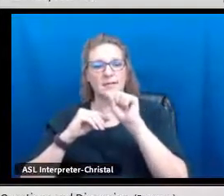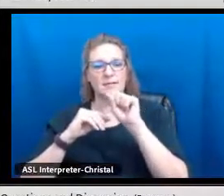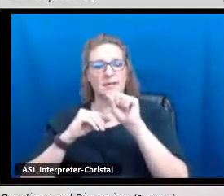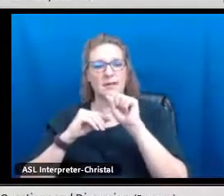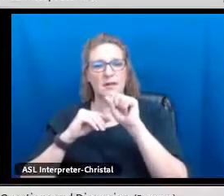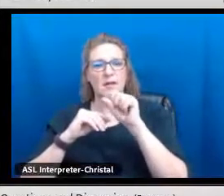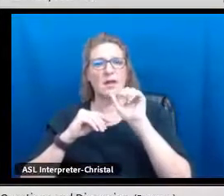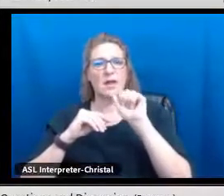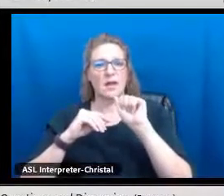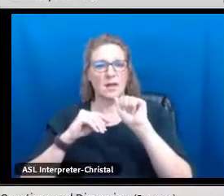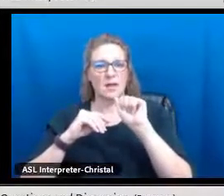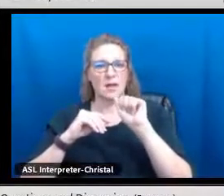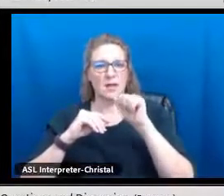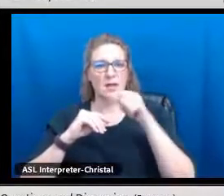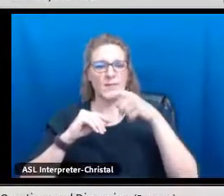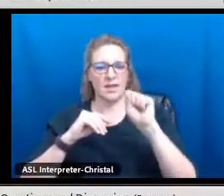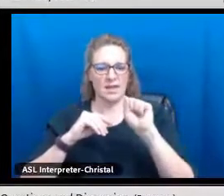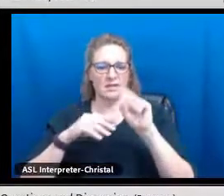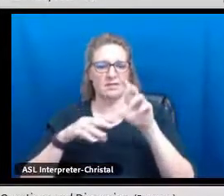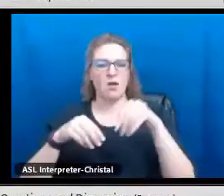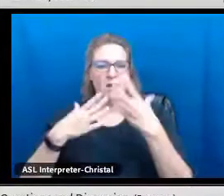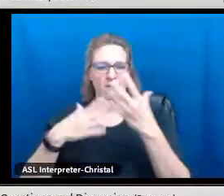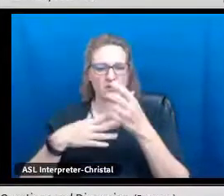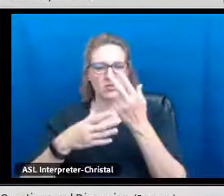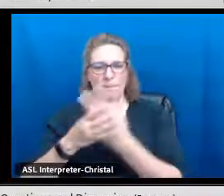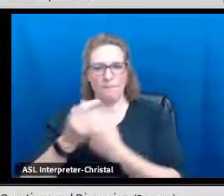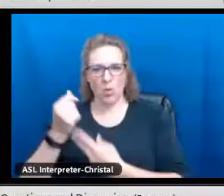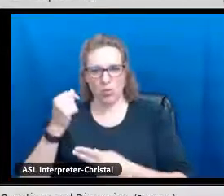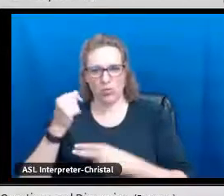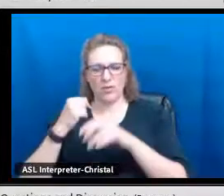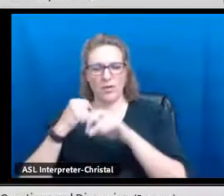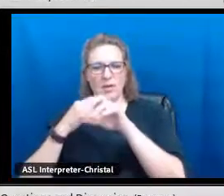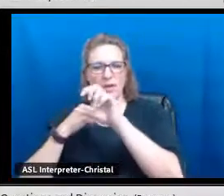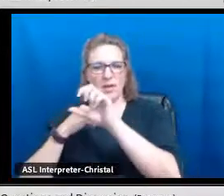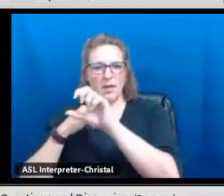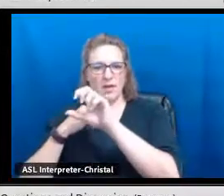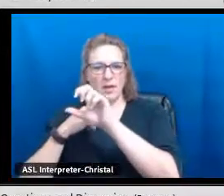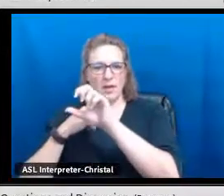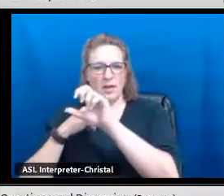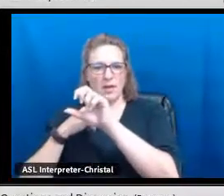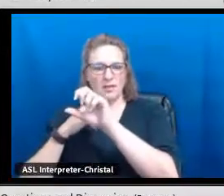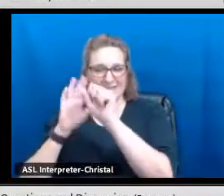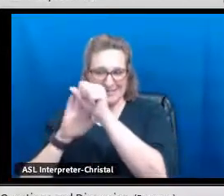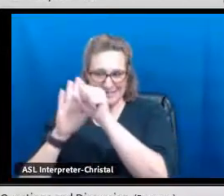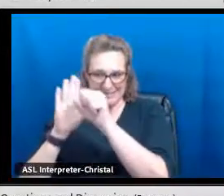I think Jessica already answered it, about the seals offered in the district.